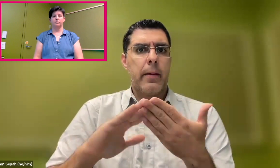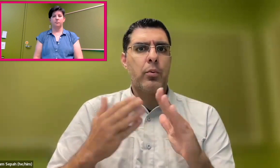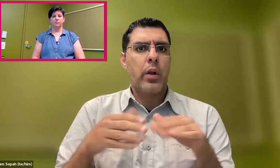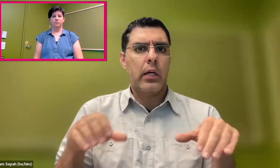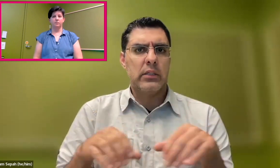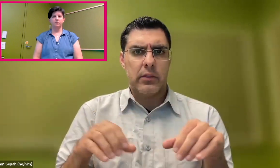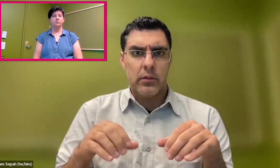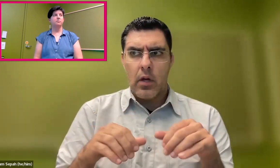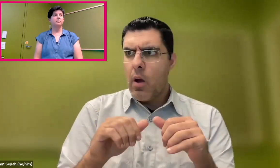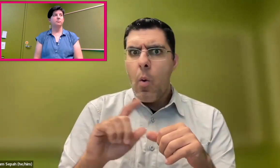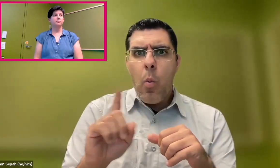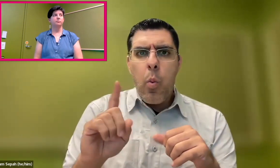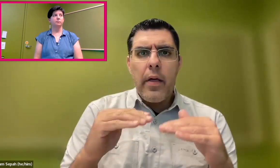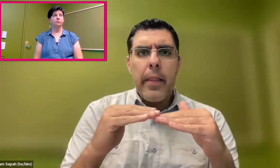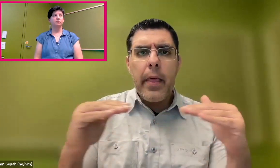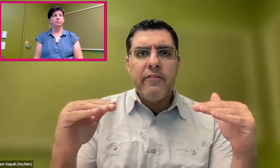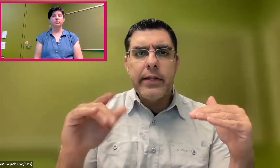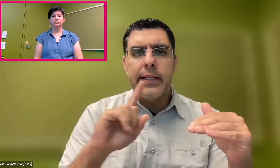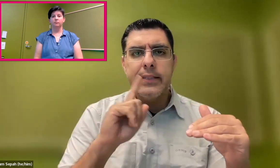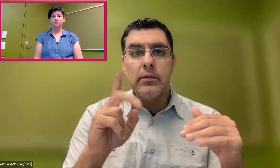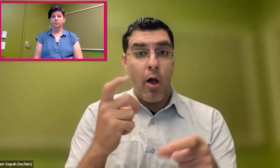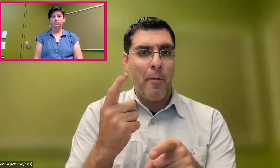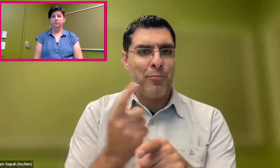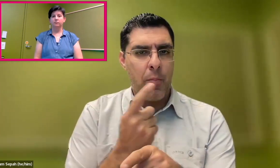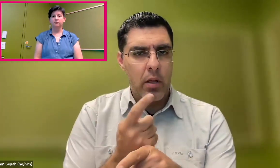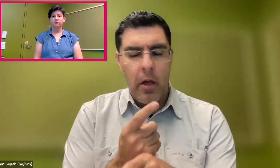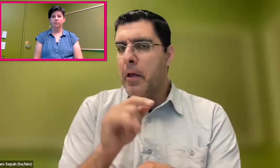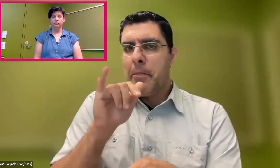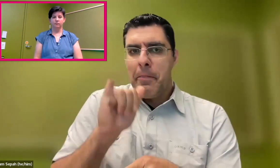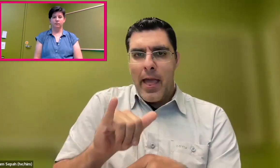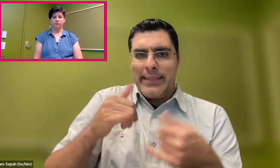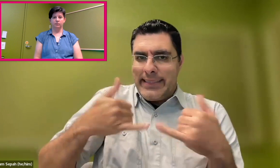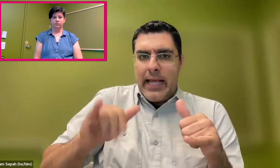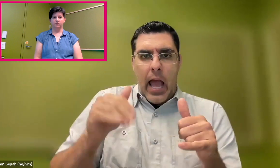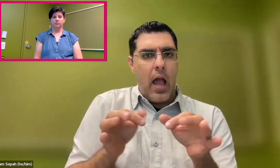So if I want to join in some activities,